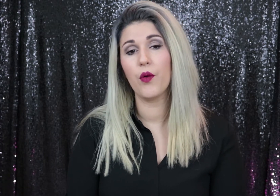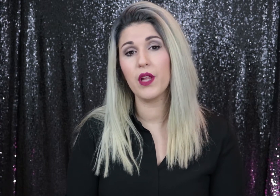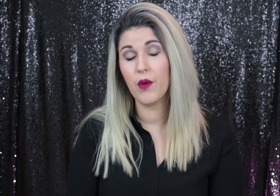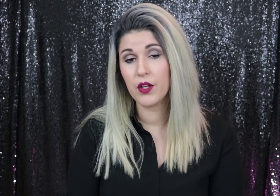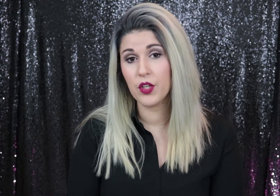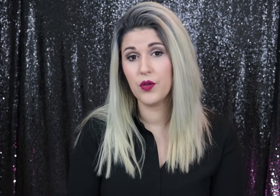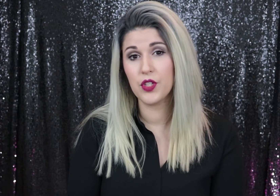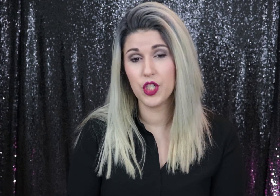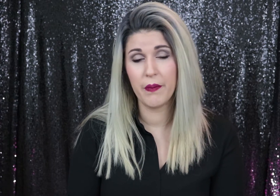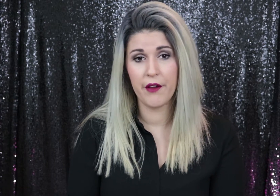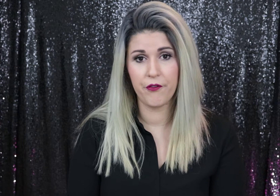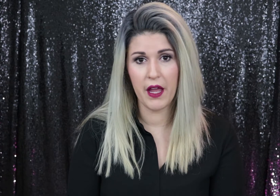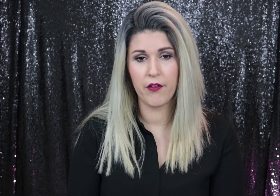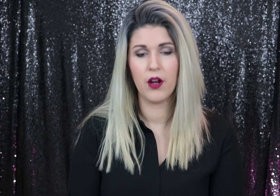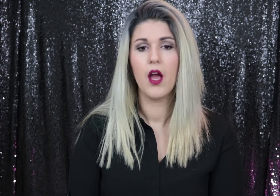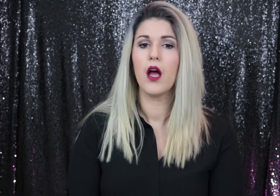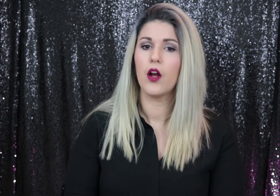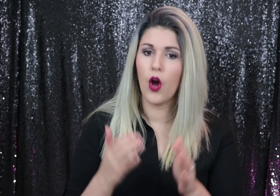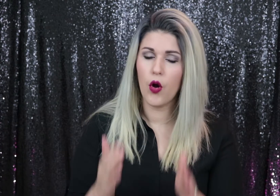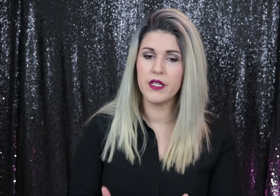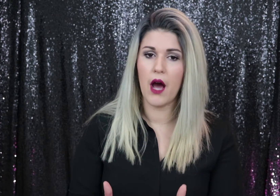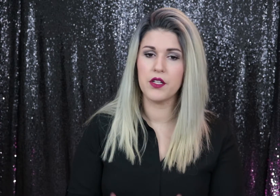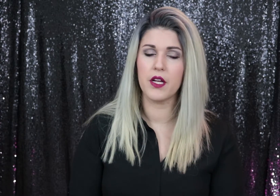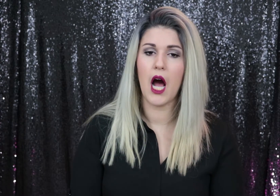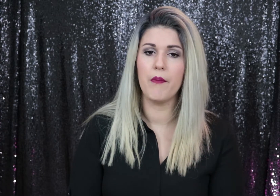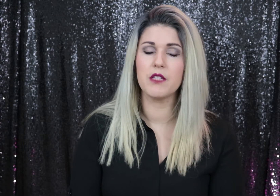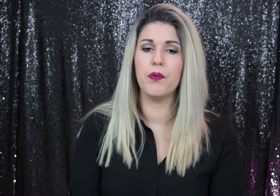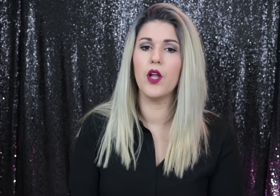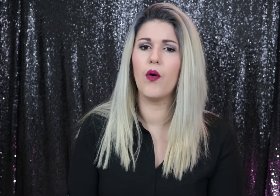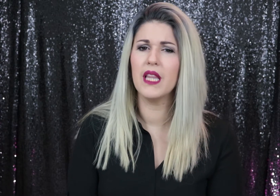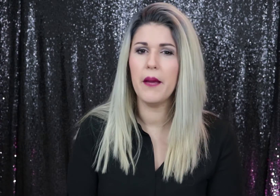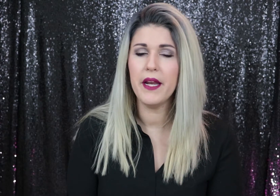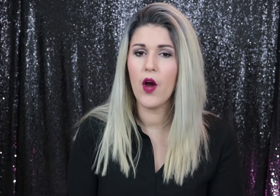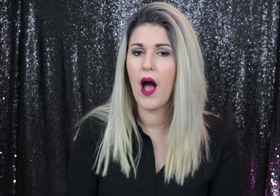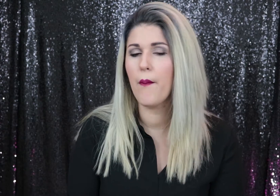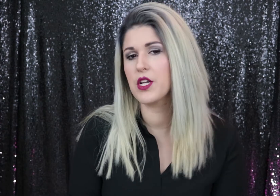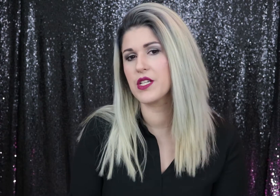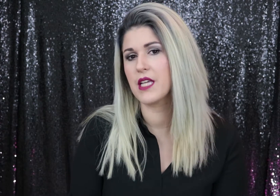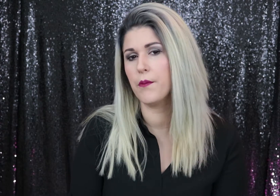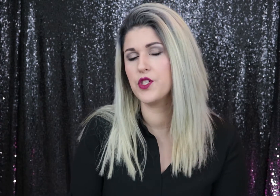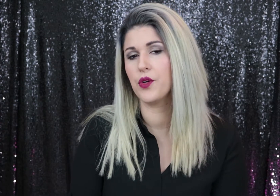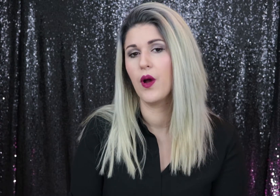I really want you to do me a favor. Go down to the comments below and let me know how much this helped you.